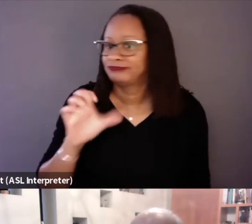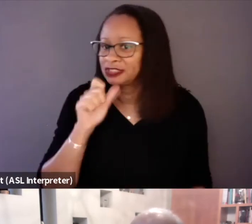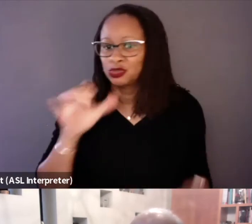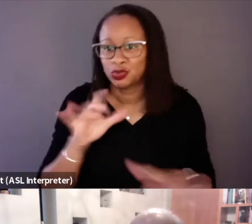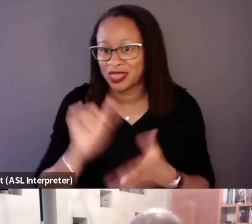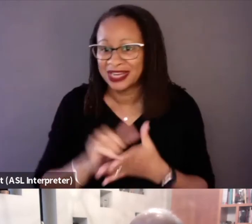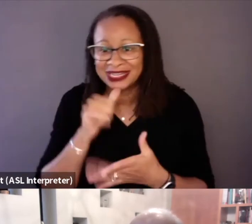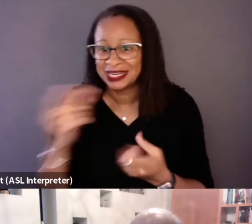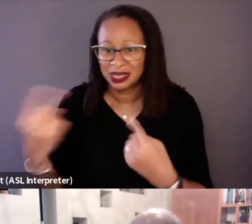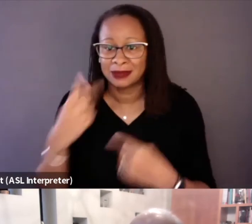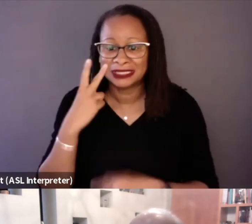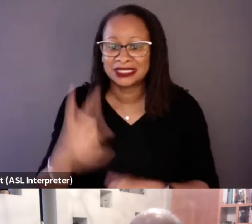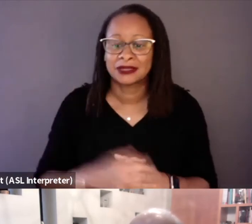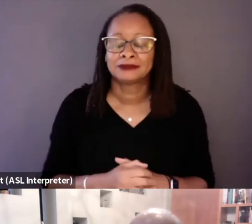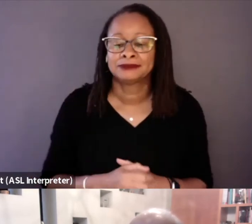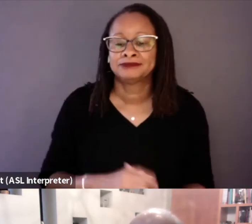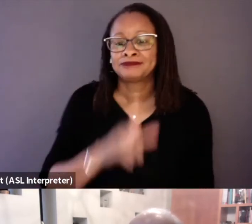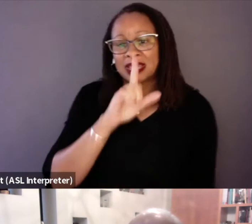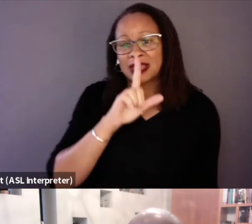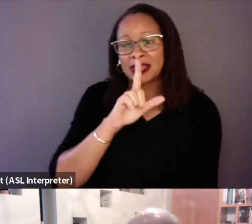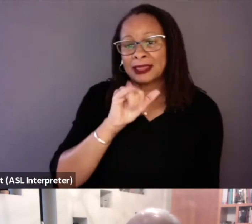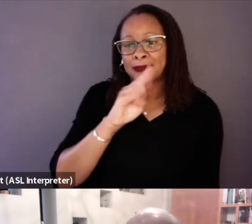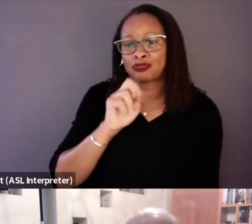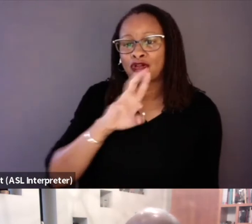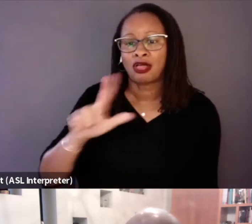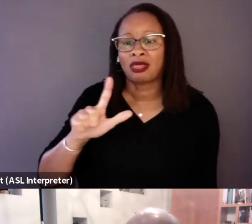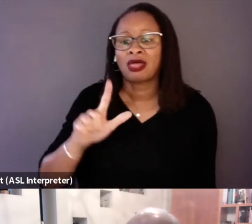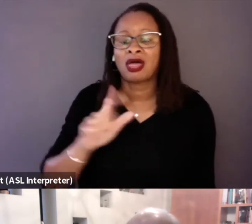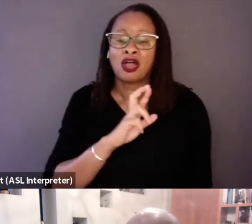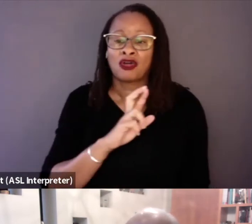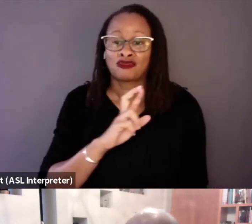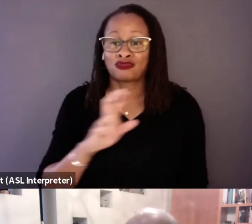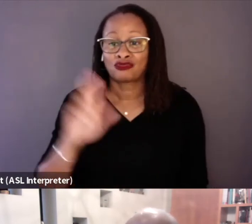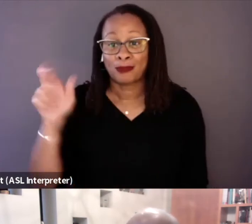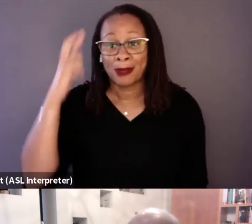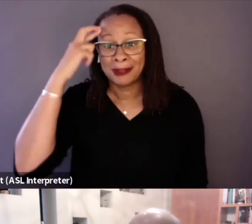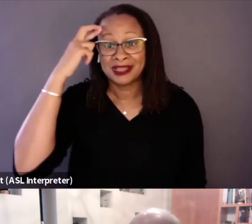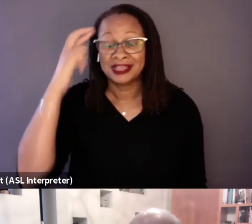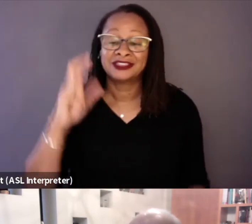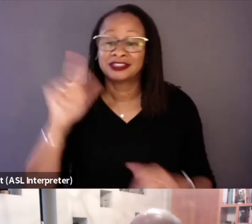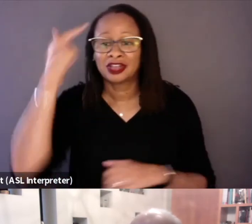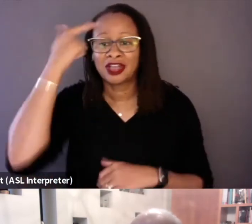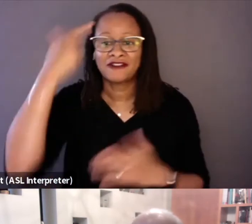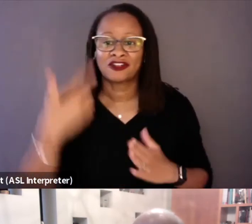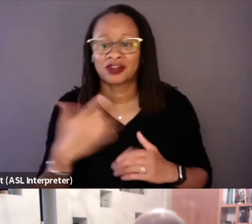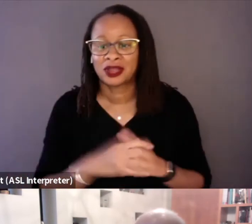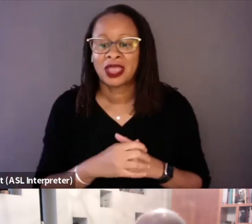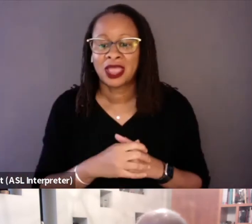The "liberal" Republican governor was revealed to be in cahoots with Nixon.